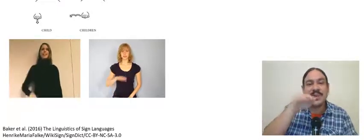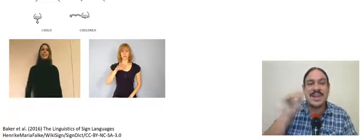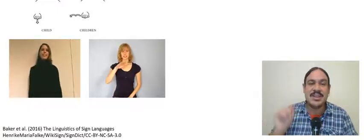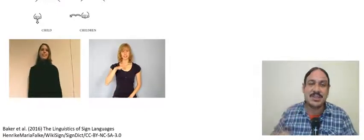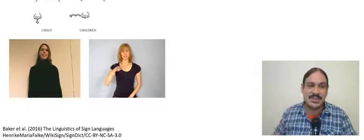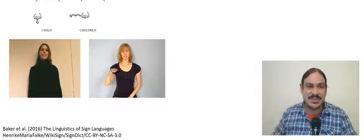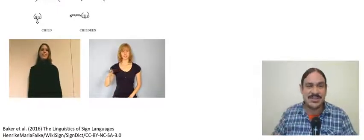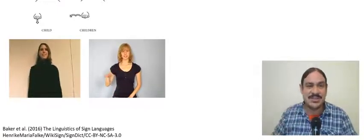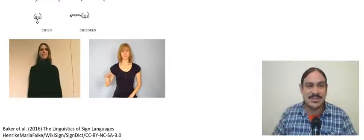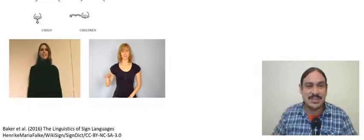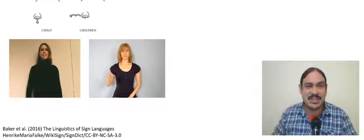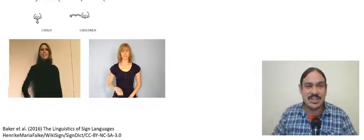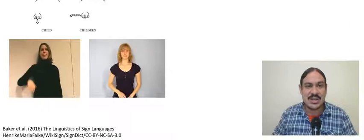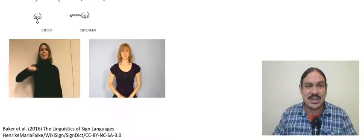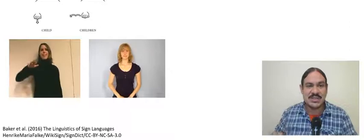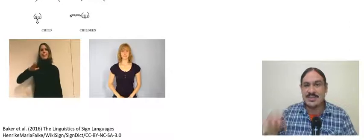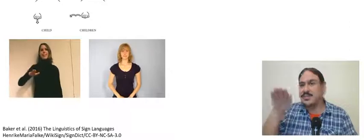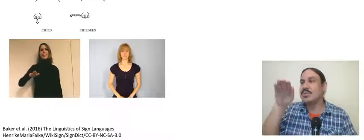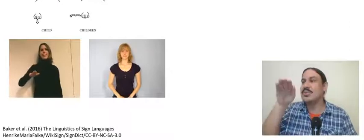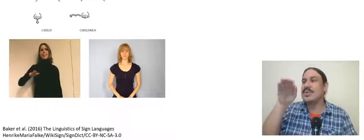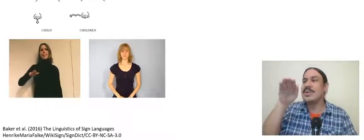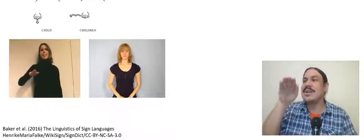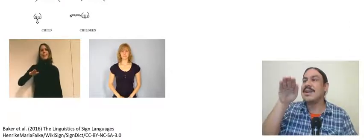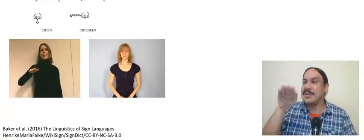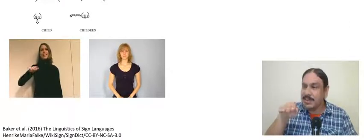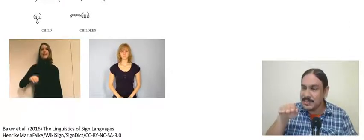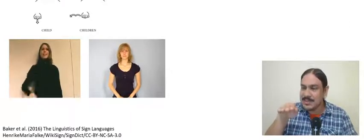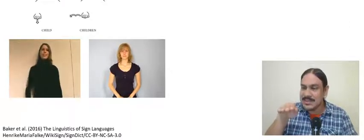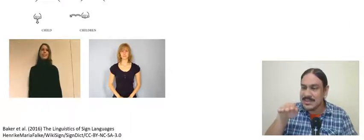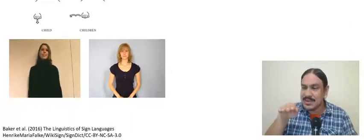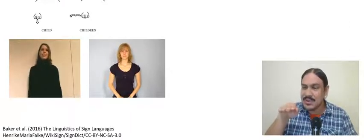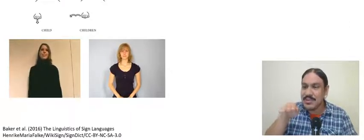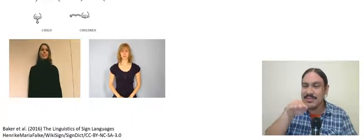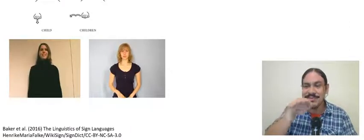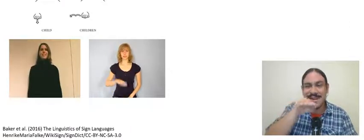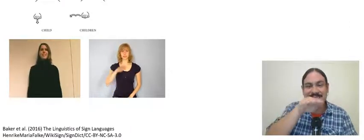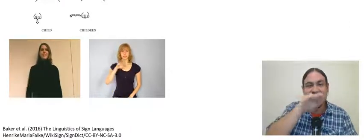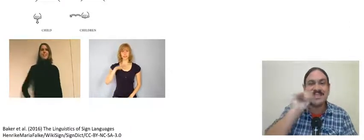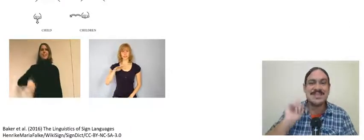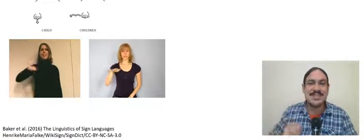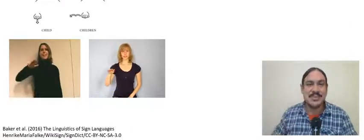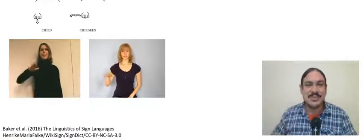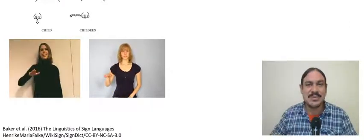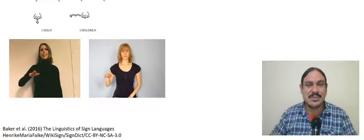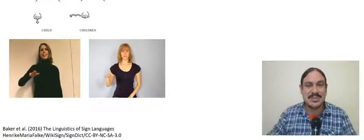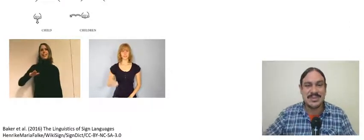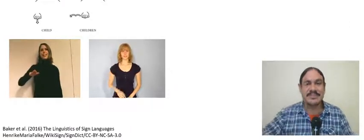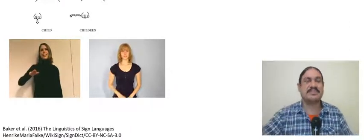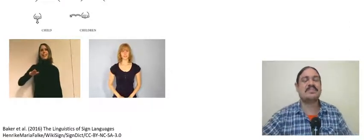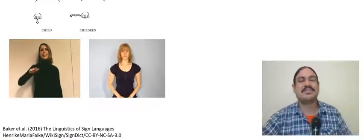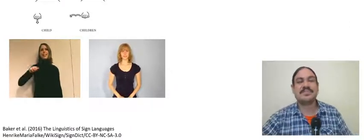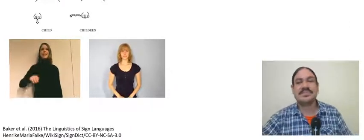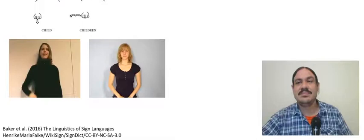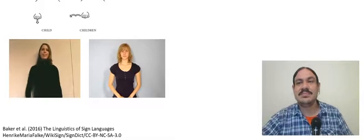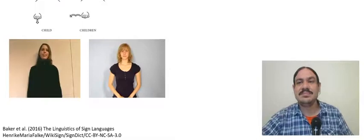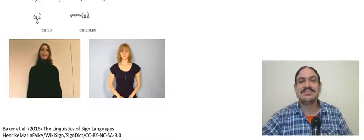so as we have seen many of the morphology we have already studied is also present in sign